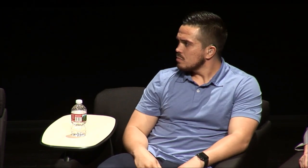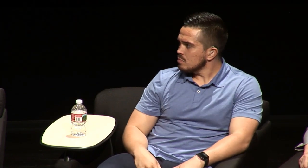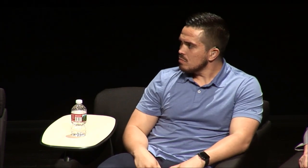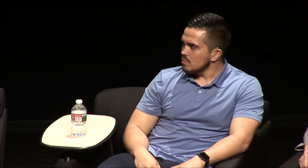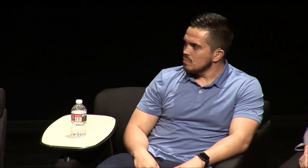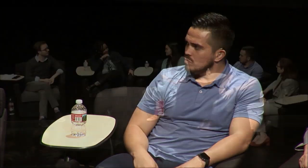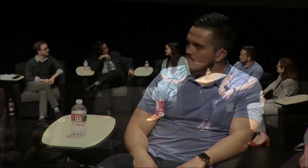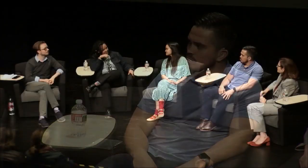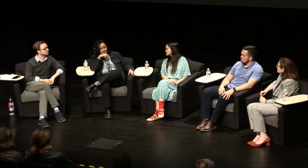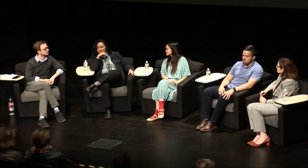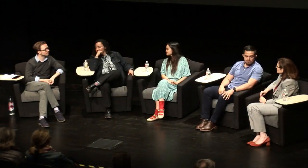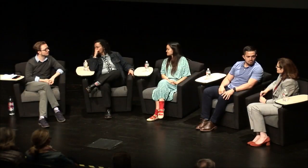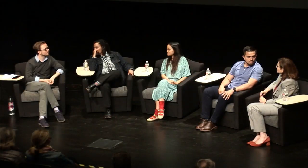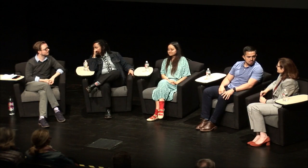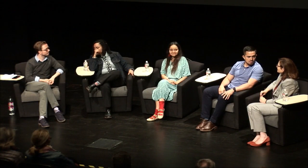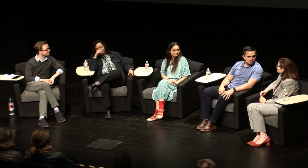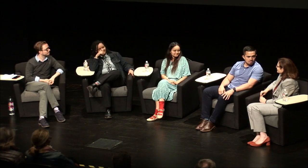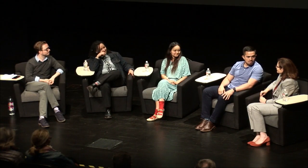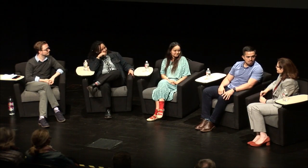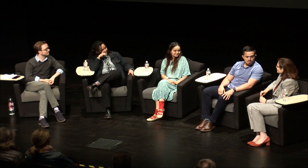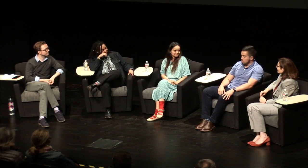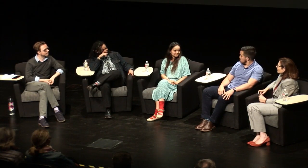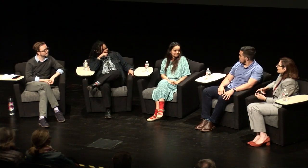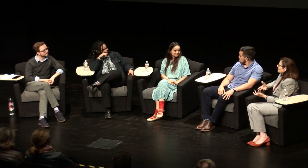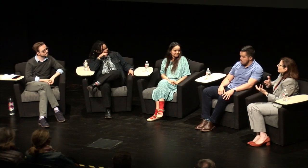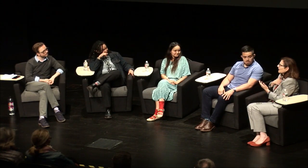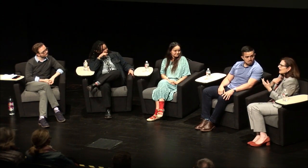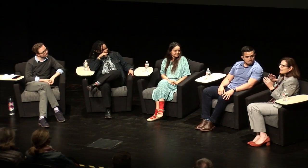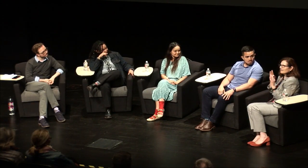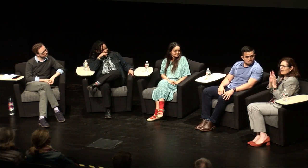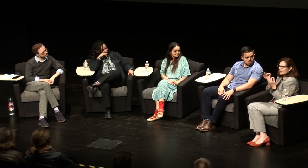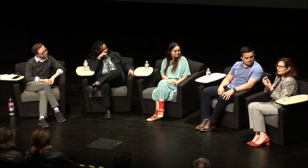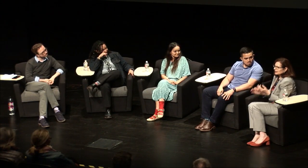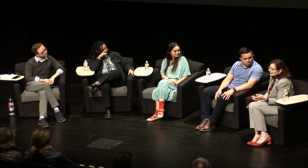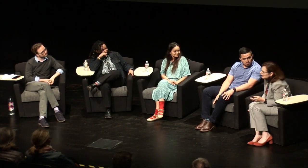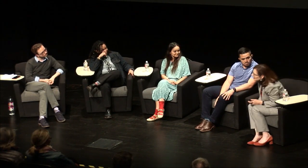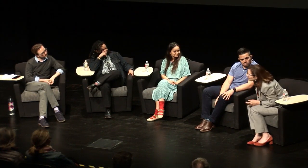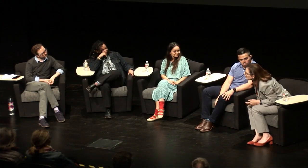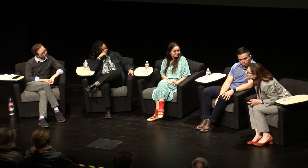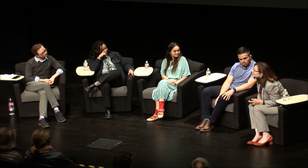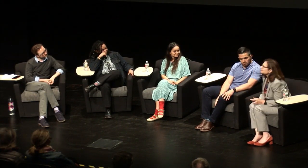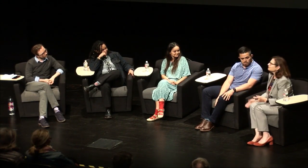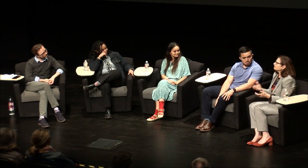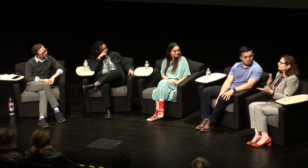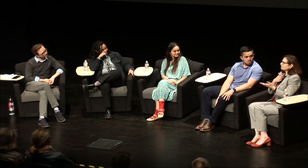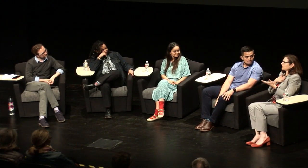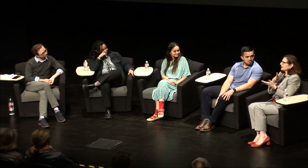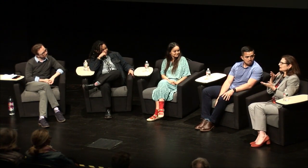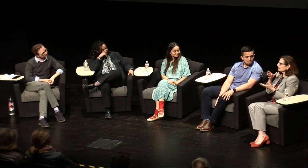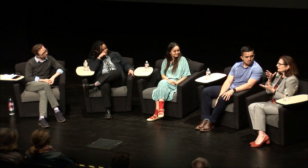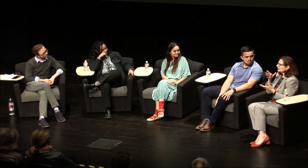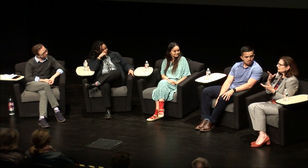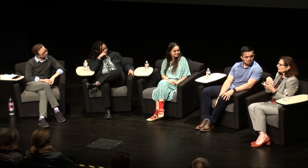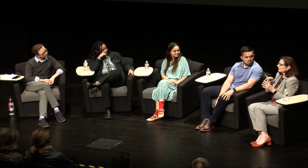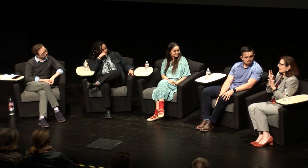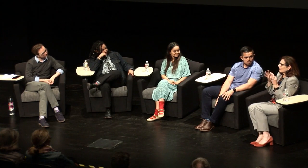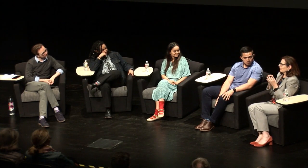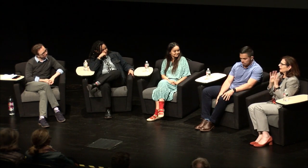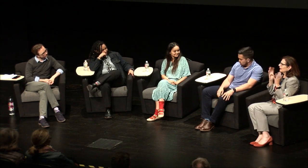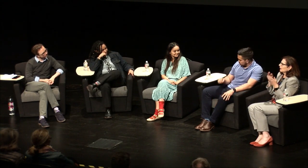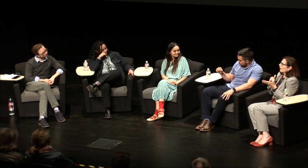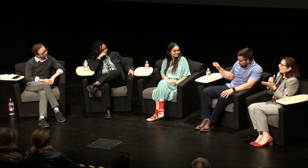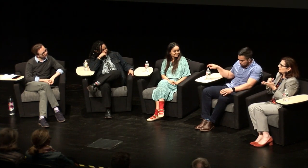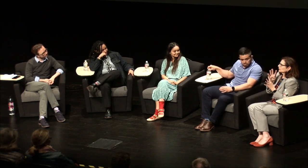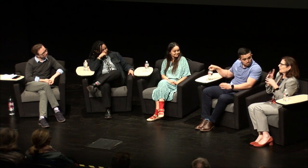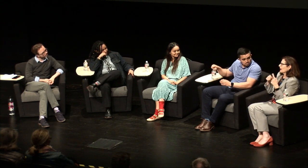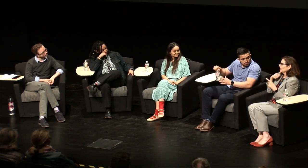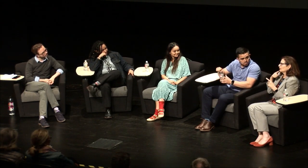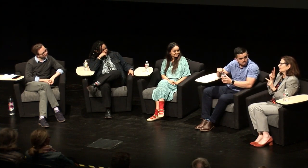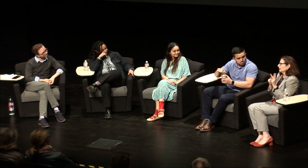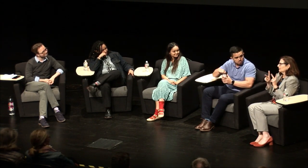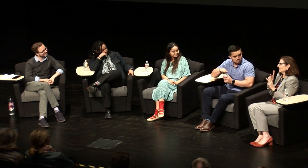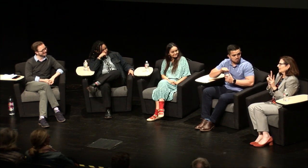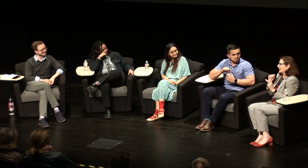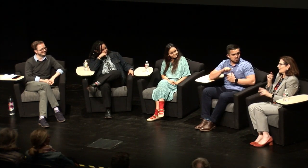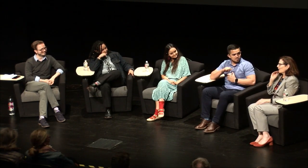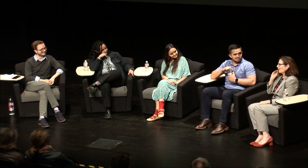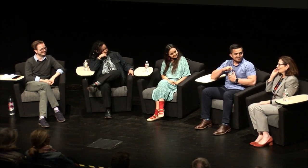don't know what it's like to be us. [Carol:] My experience in my family we often talked